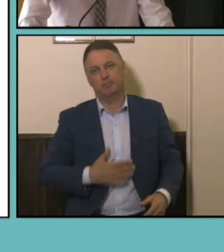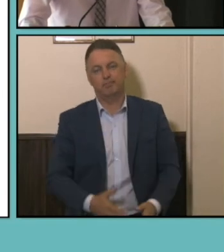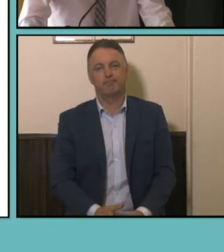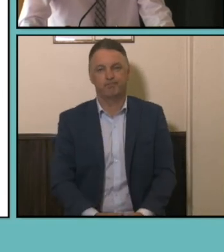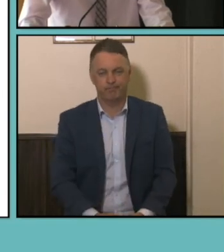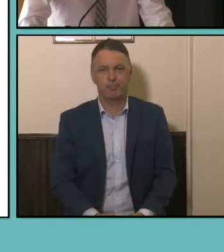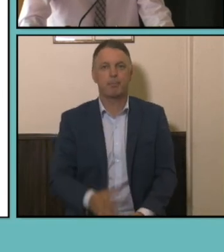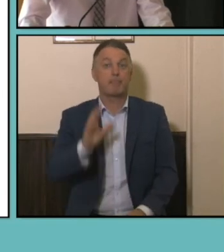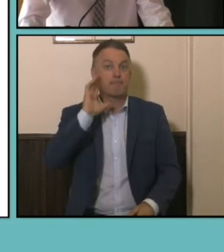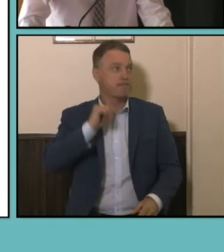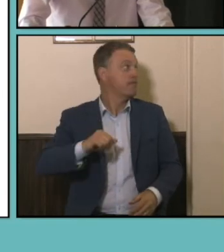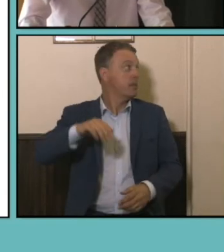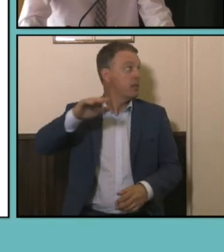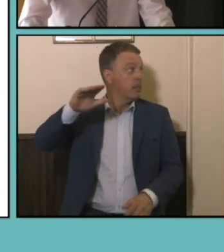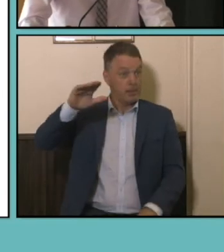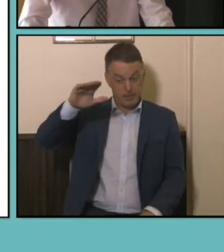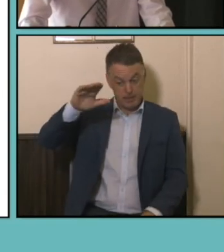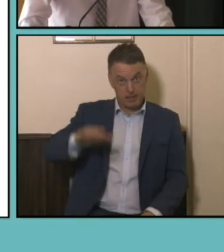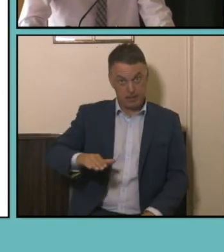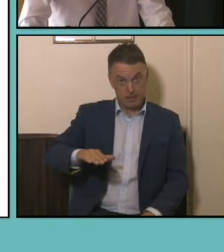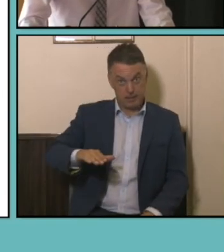on the bottom I think there's an interesting contrast with industry so